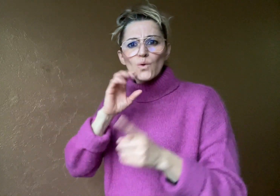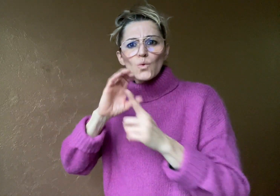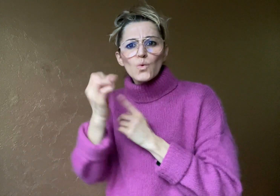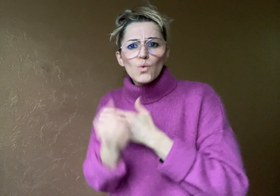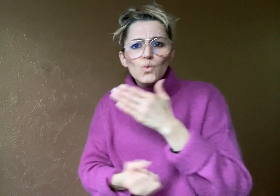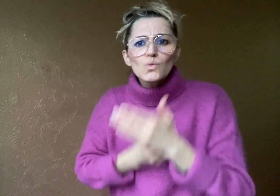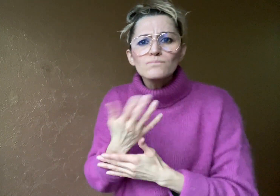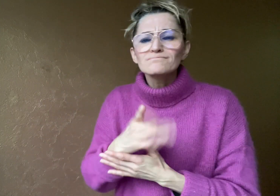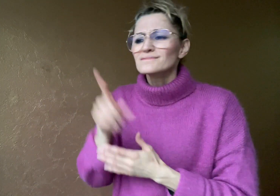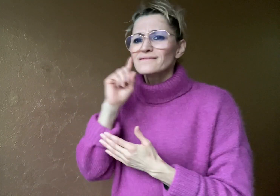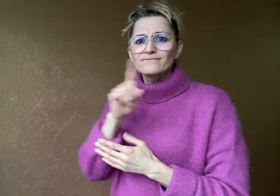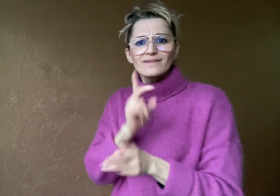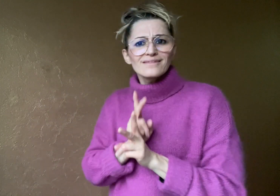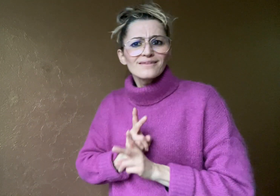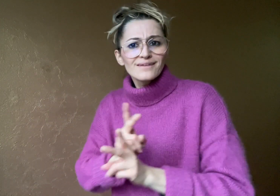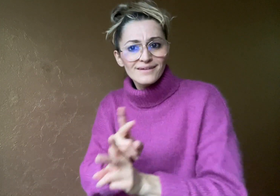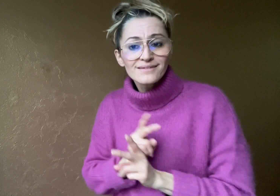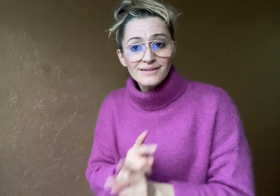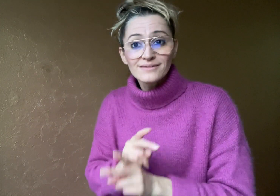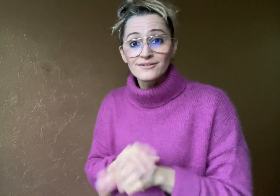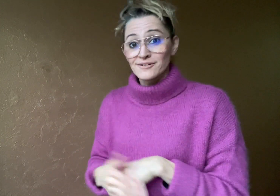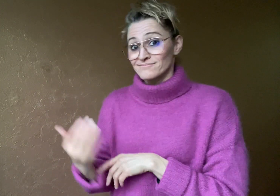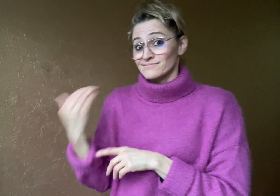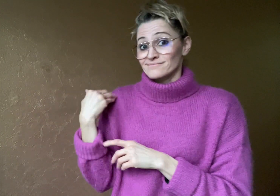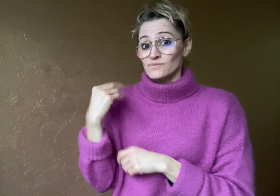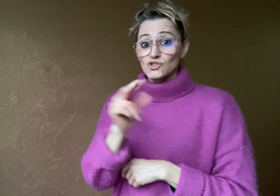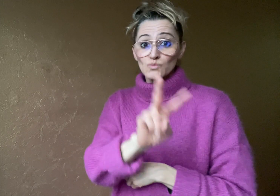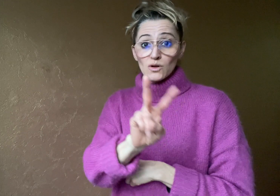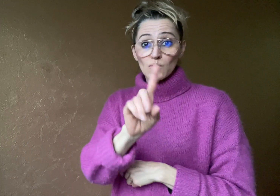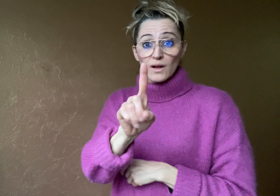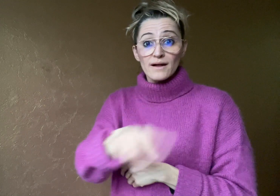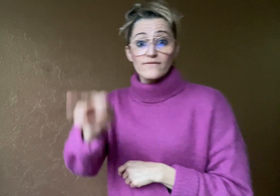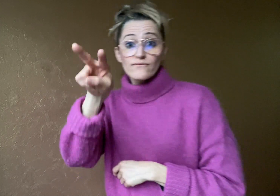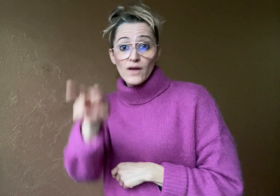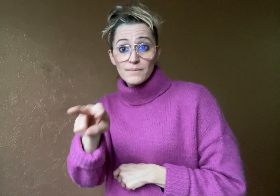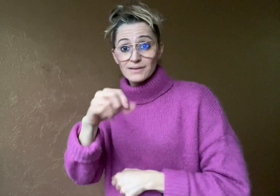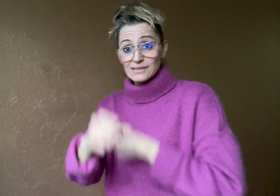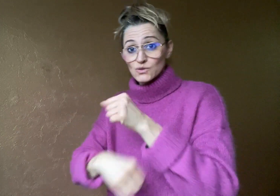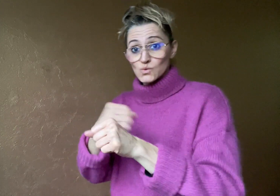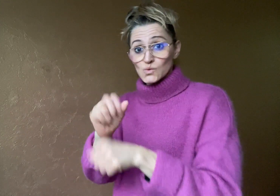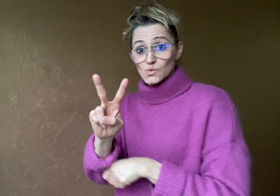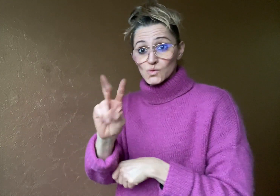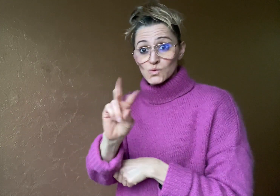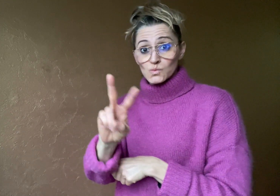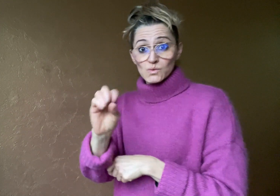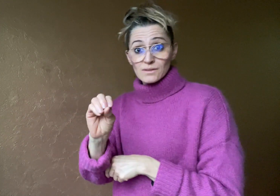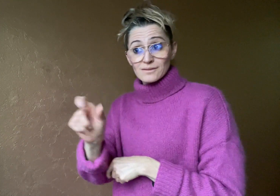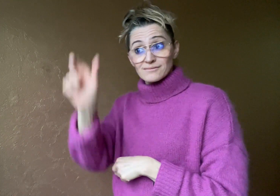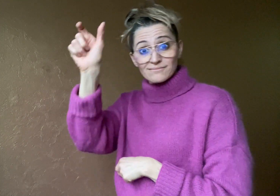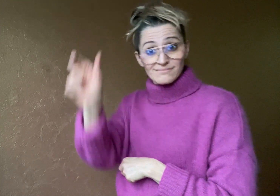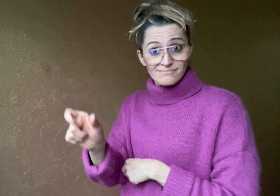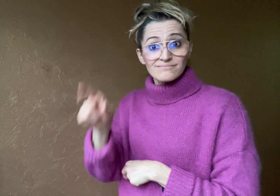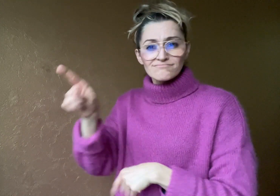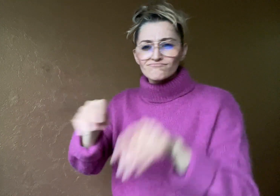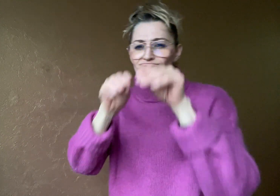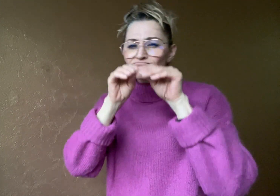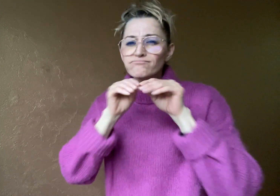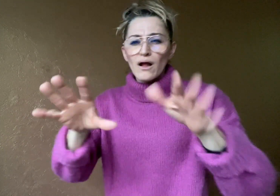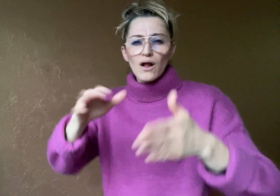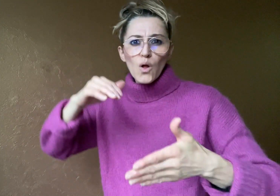and Deaf identity. On February 21, 2020 Sean released